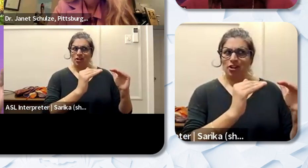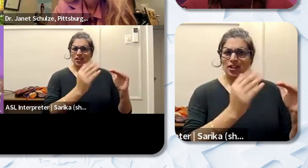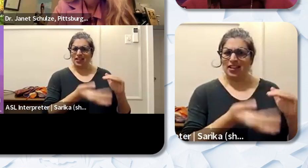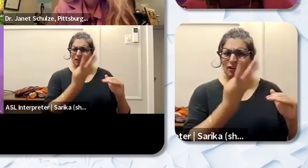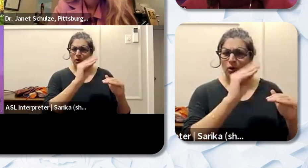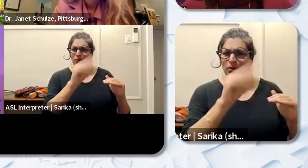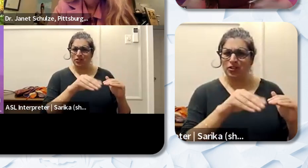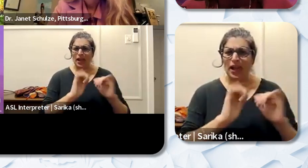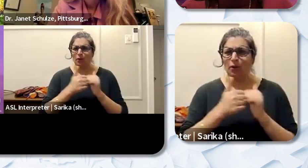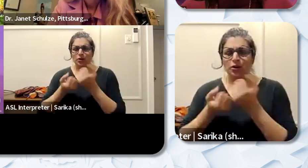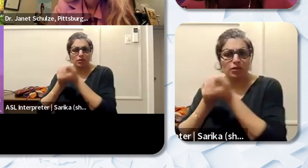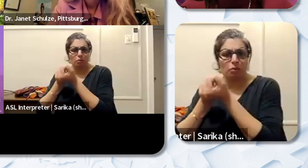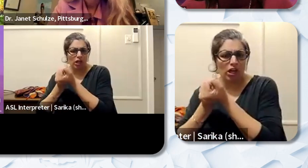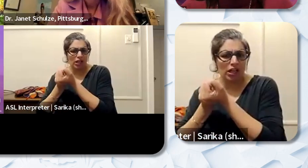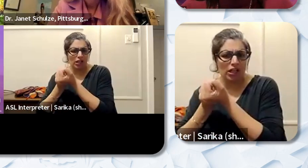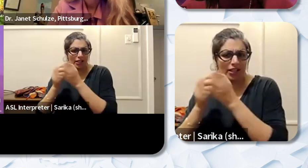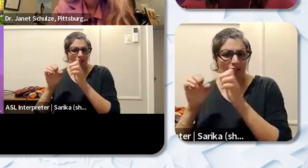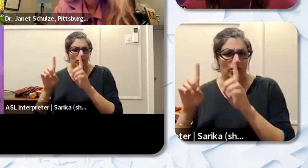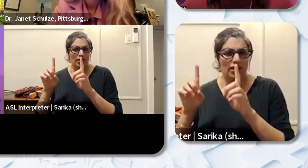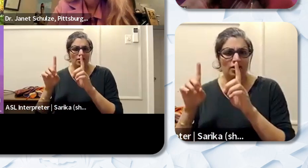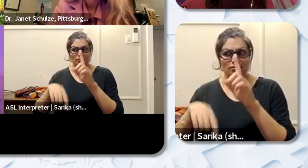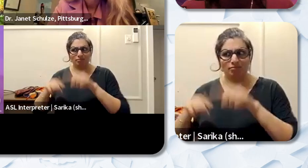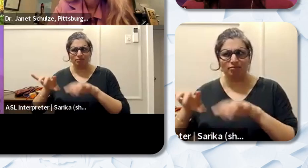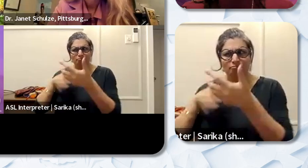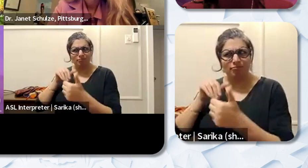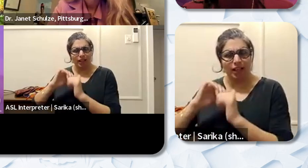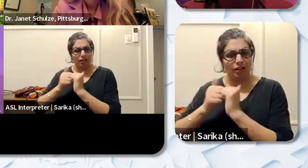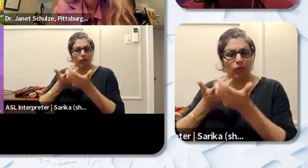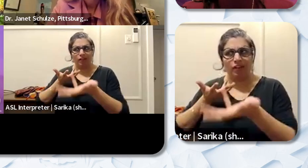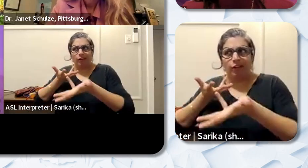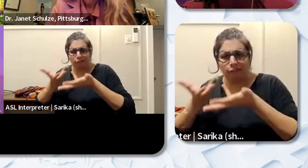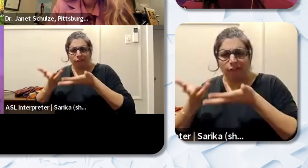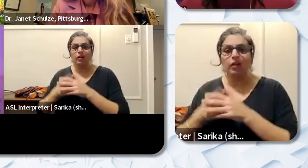face of you know this limited diversity? What are some things that might be you know that